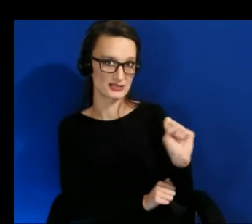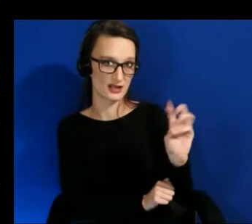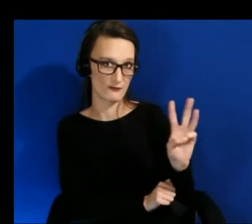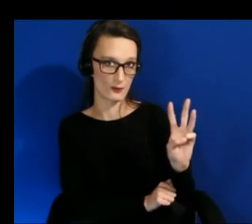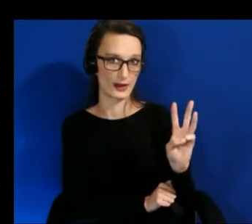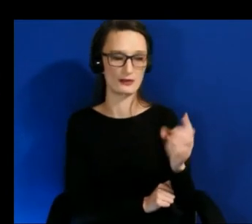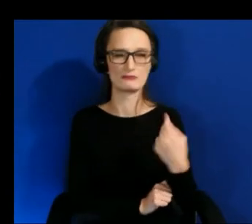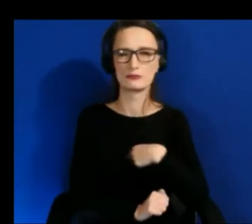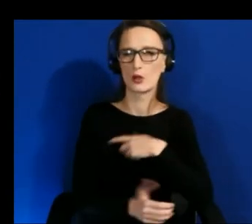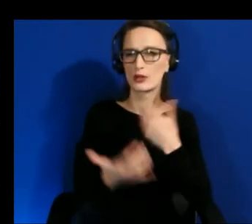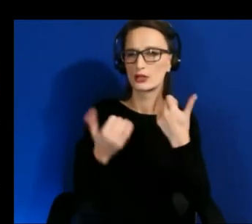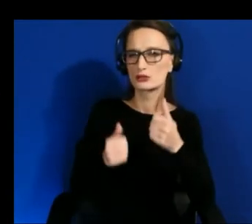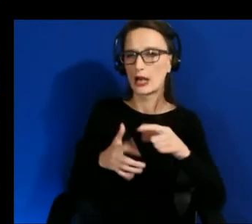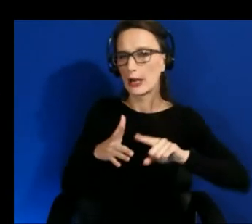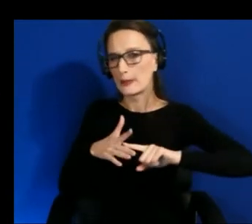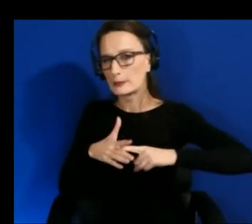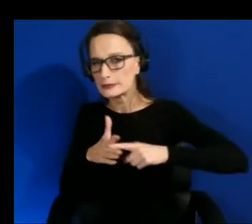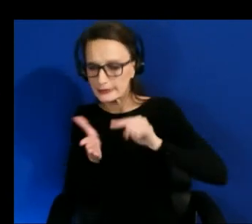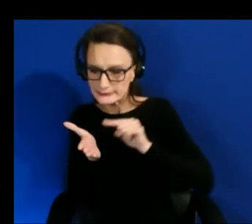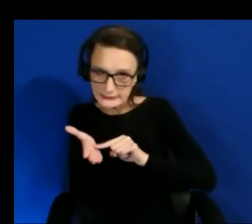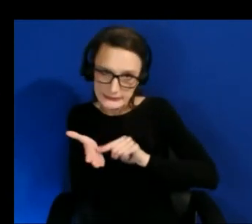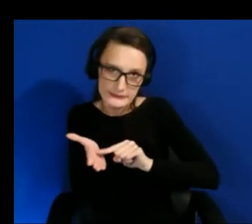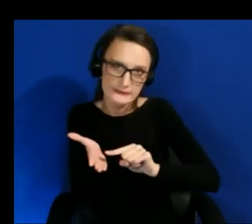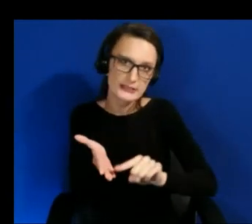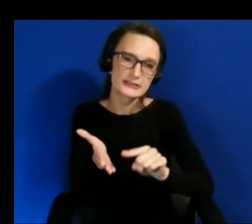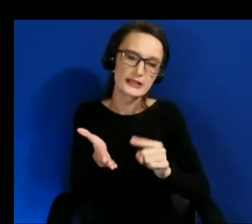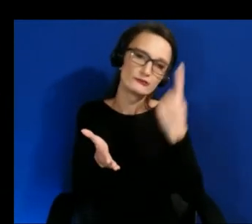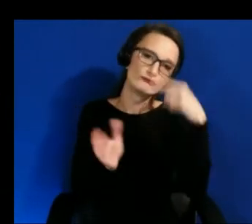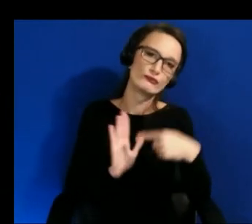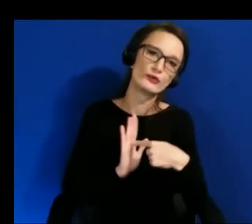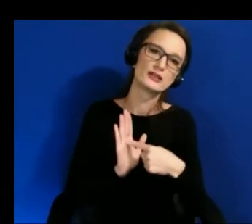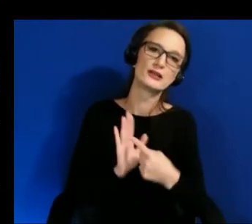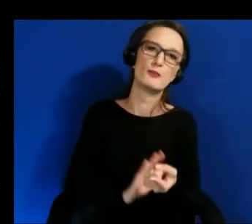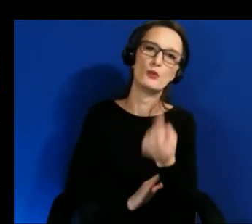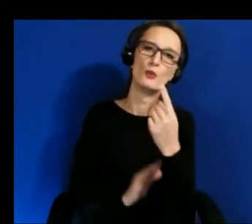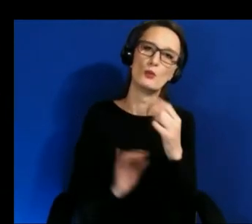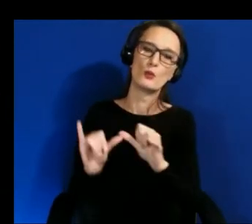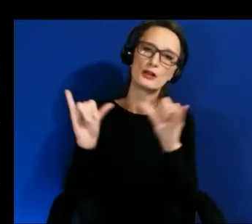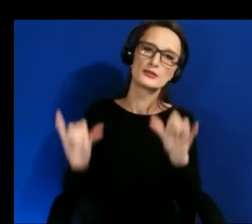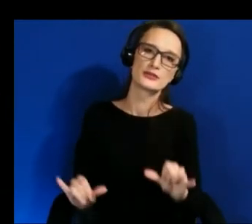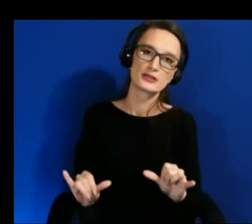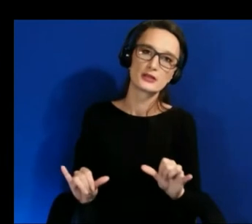for example one system or one kind of attempt that we tried to make with this was to try to